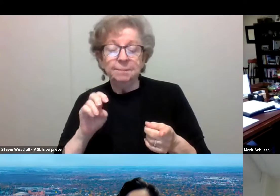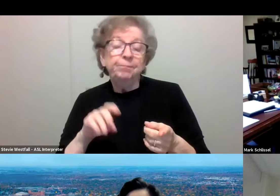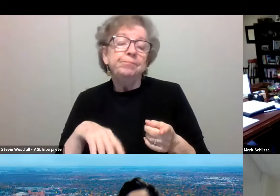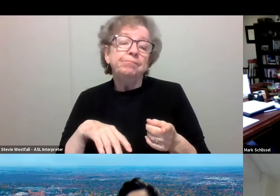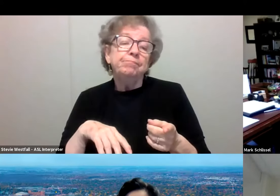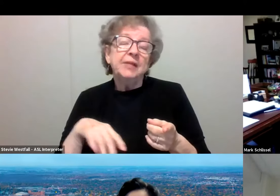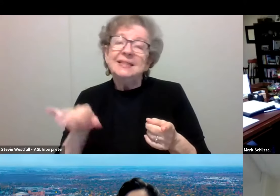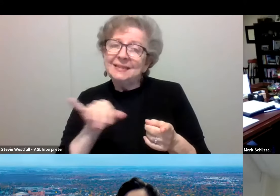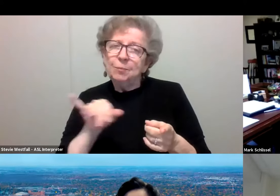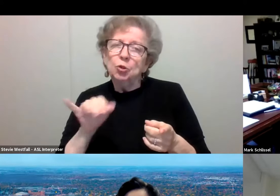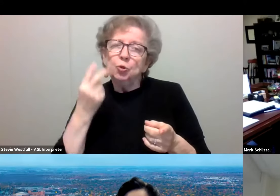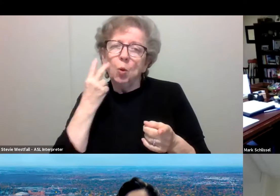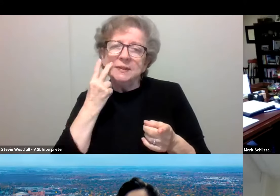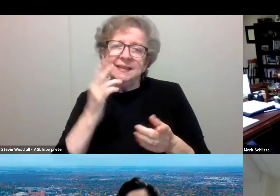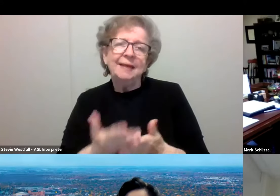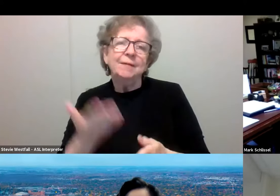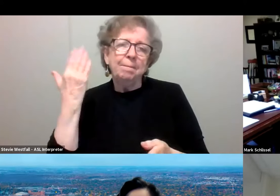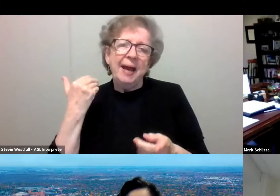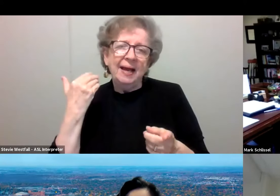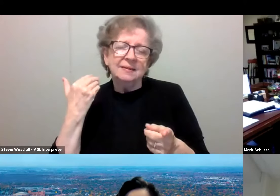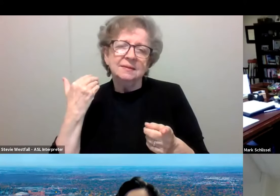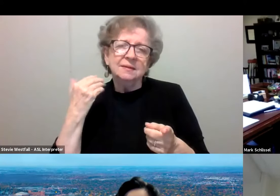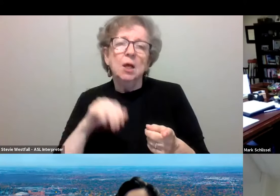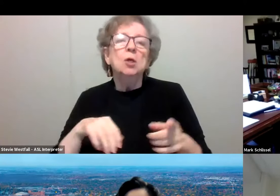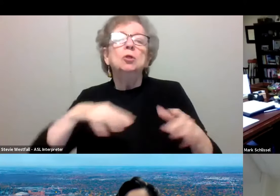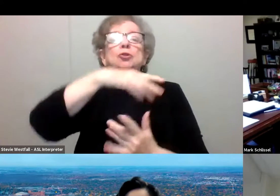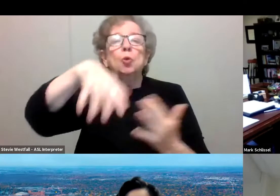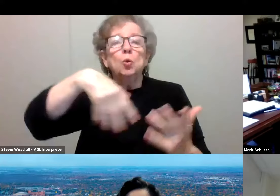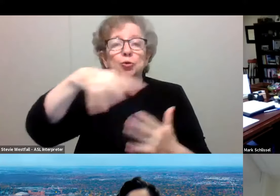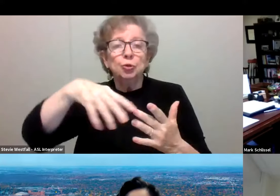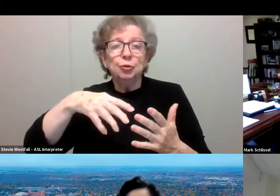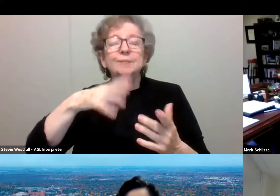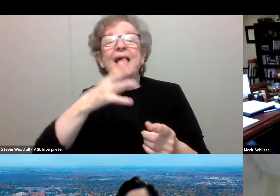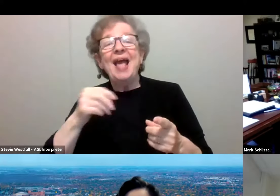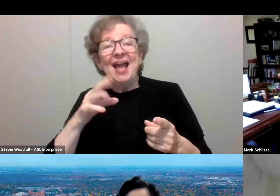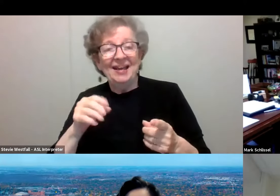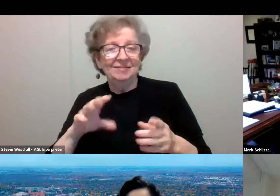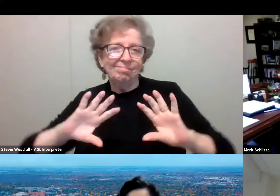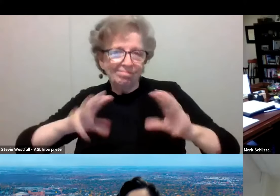is that social interaction and social gatherings appear to be the drivers for spread,